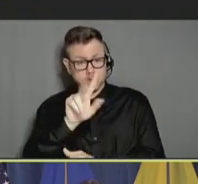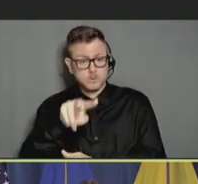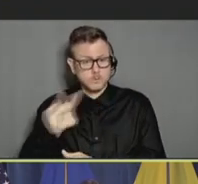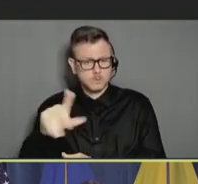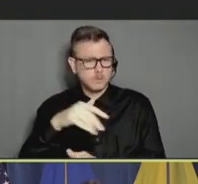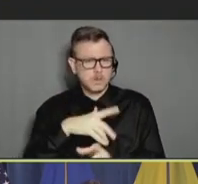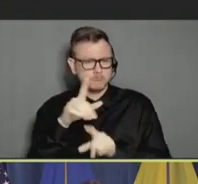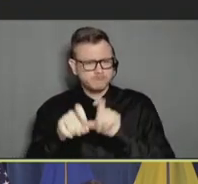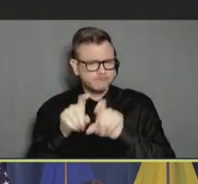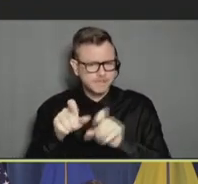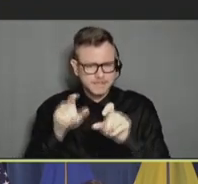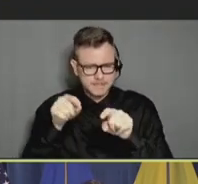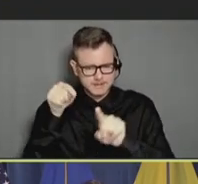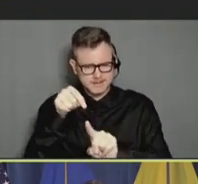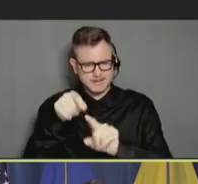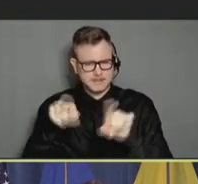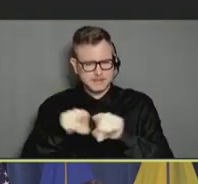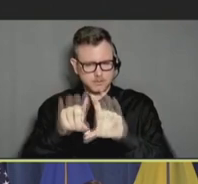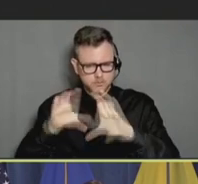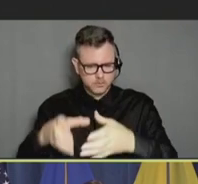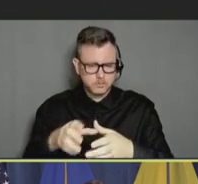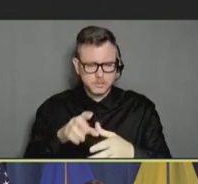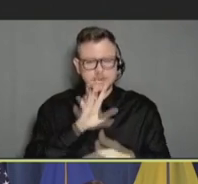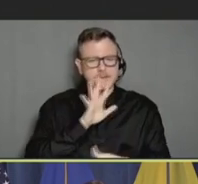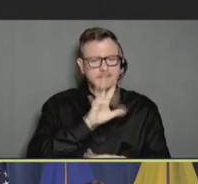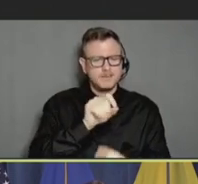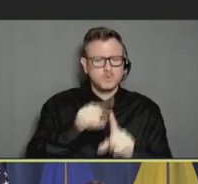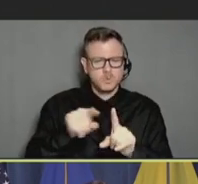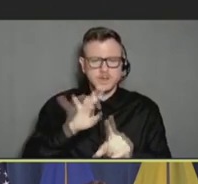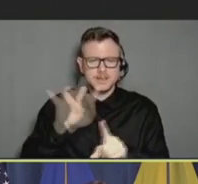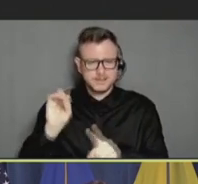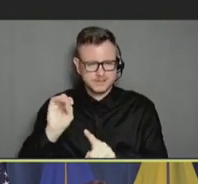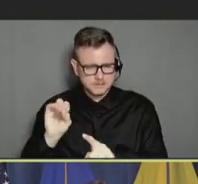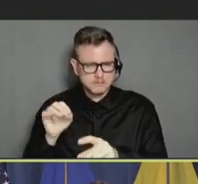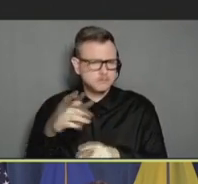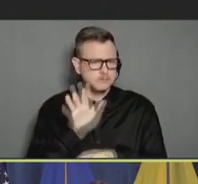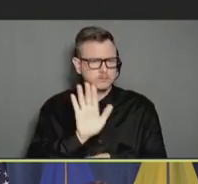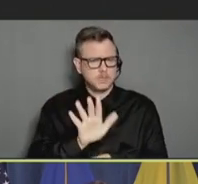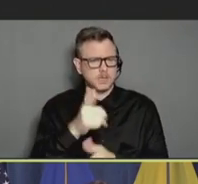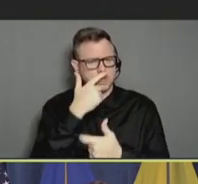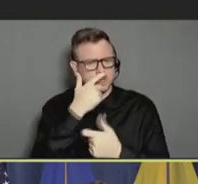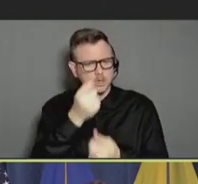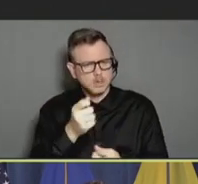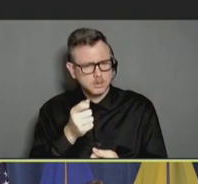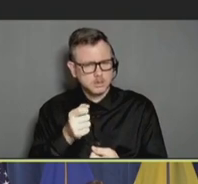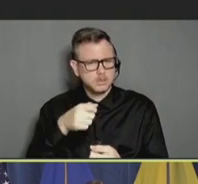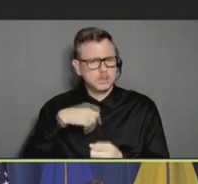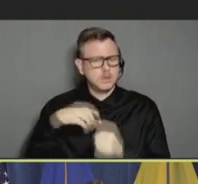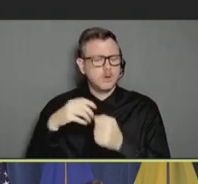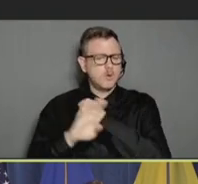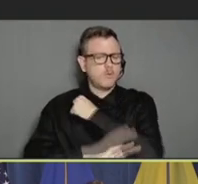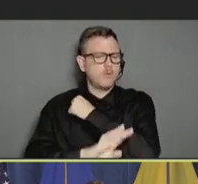group, again, 50- to 80-year-olds, about their interest in getting a fall COVID-19 booster.